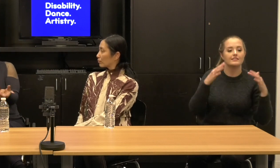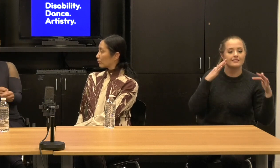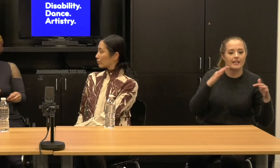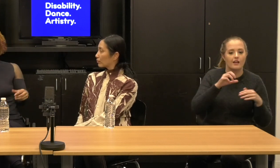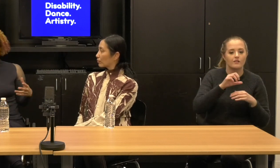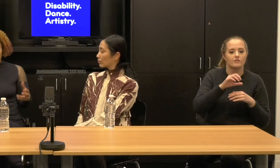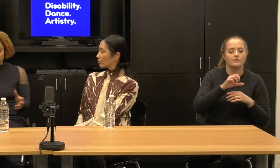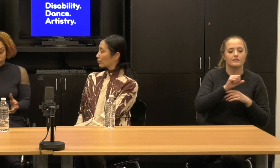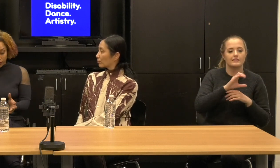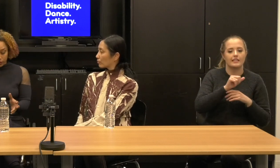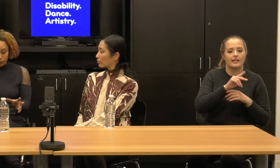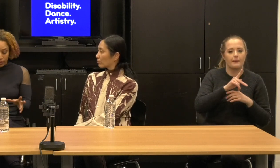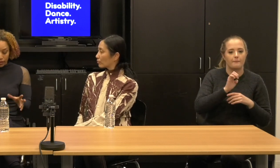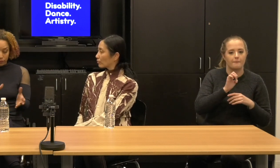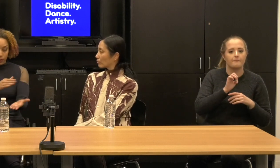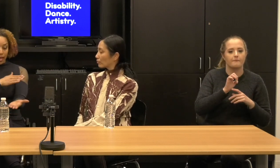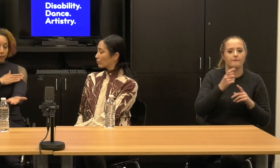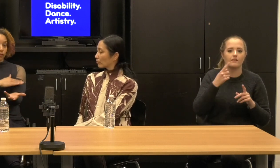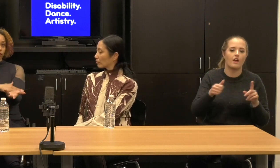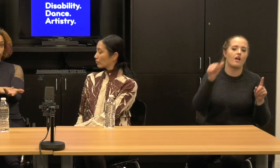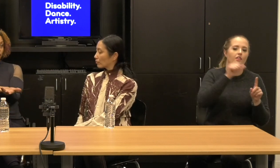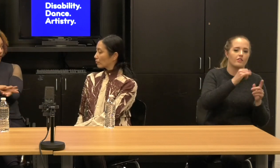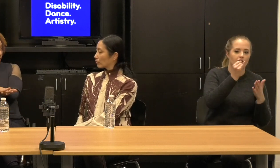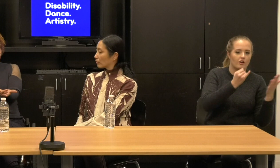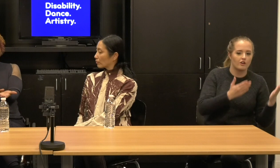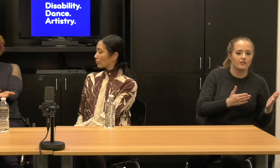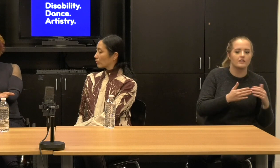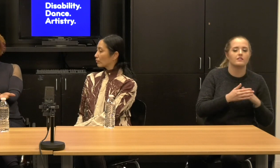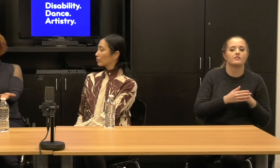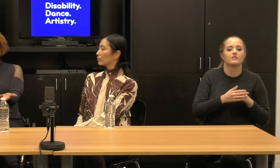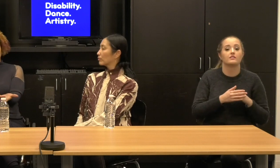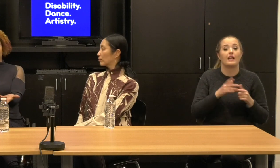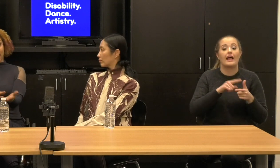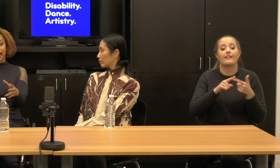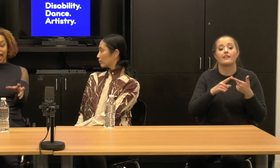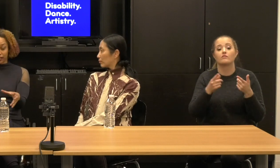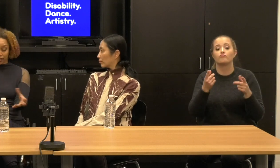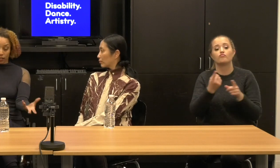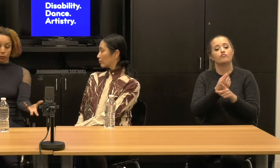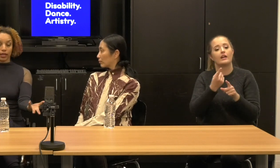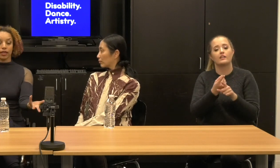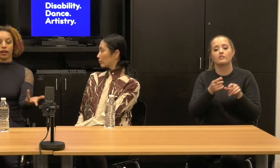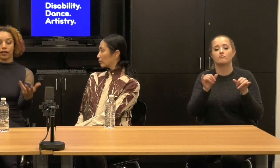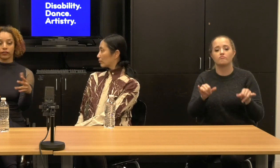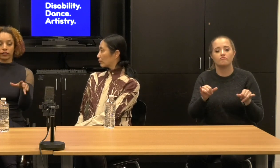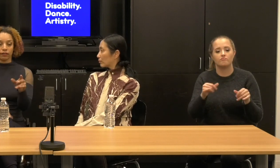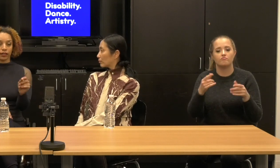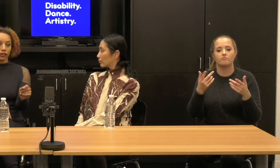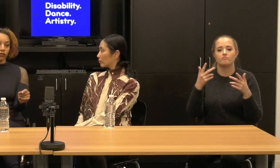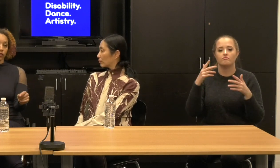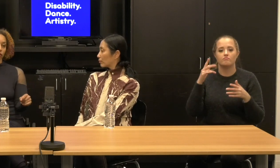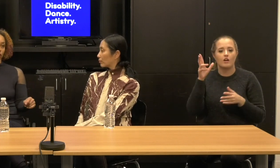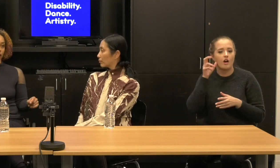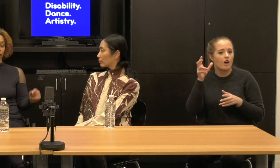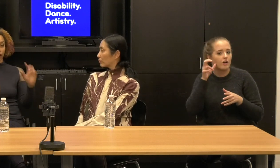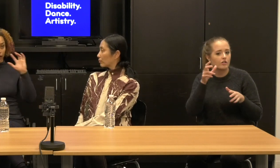We also, we kept the, the regular audio description track and then we stated Lenton to create